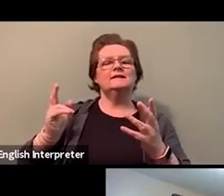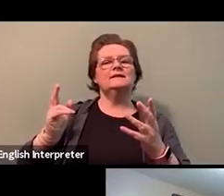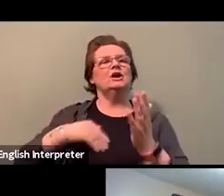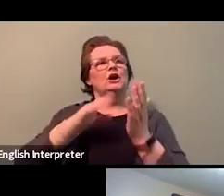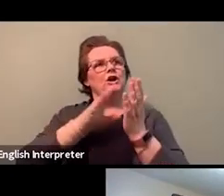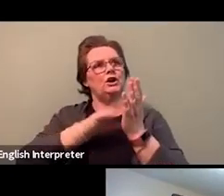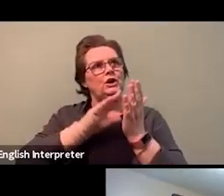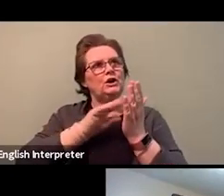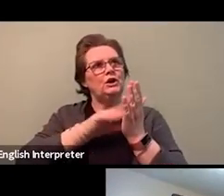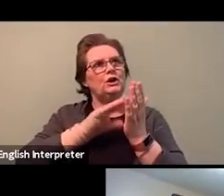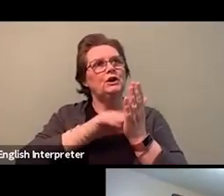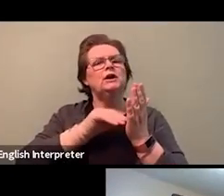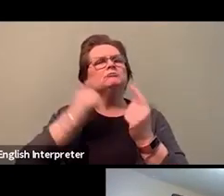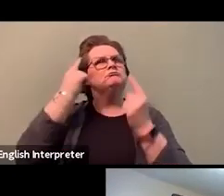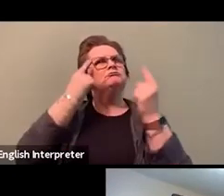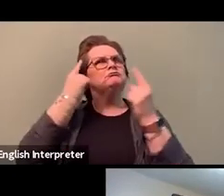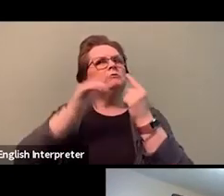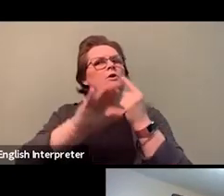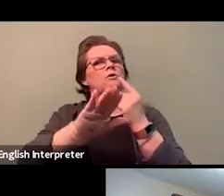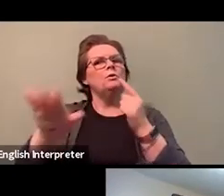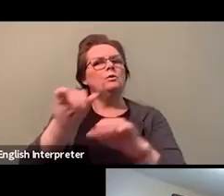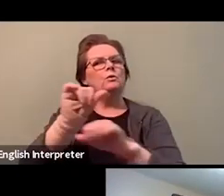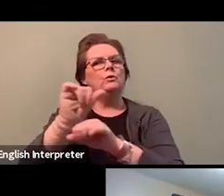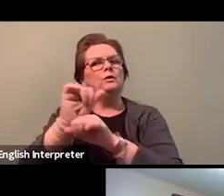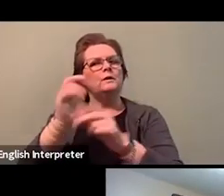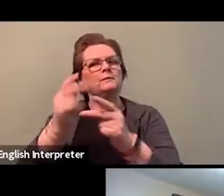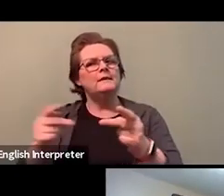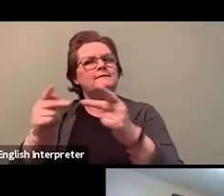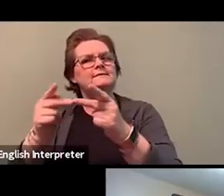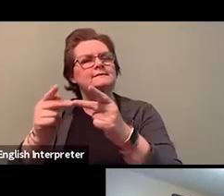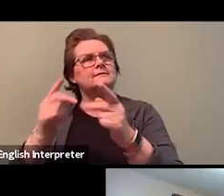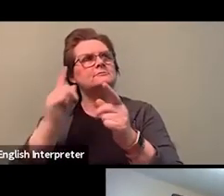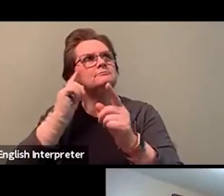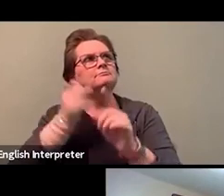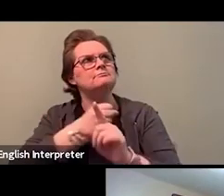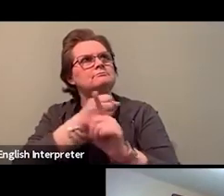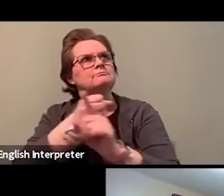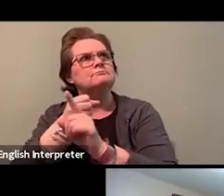Stay tuned for the next "CUPE Connects" webisode next month.